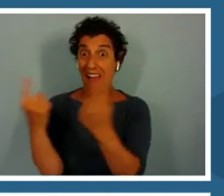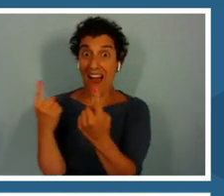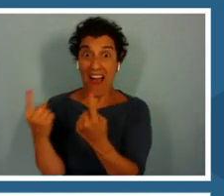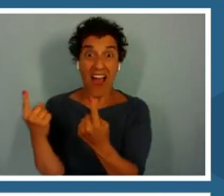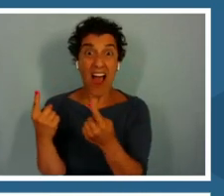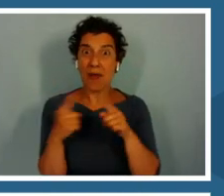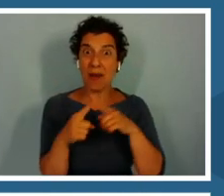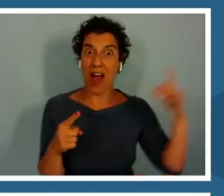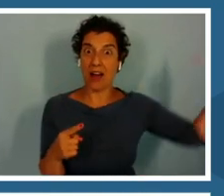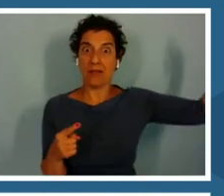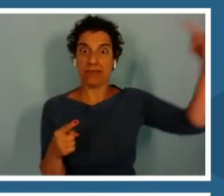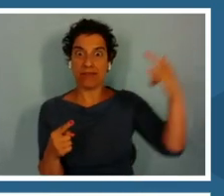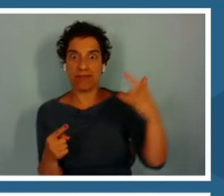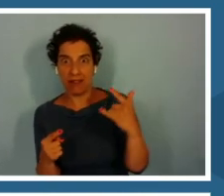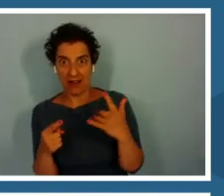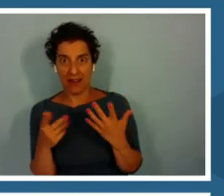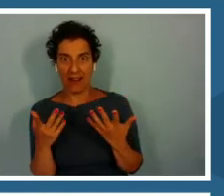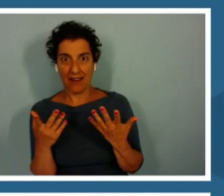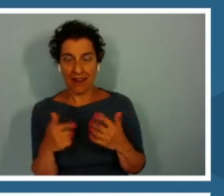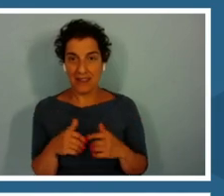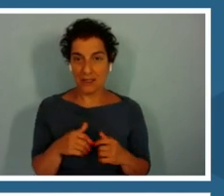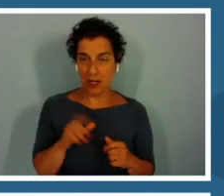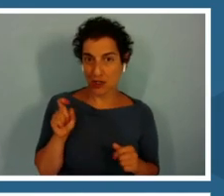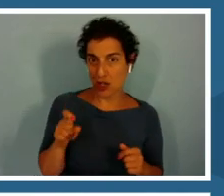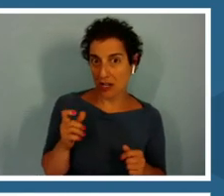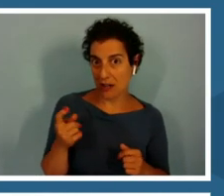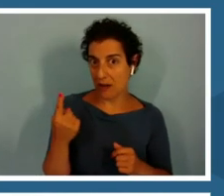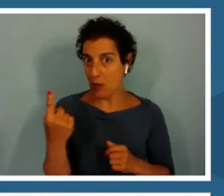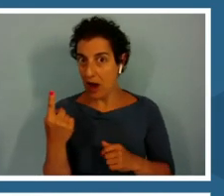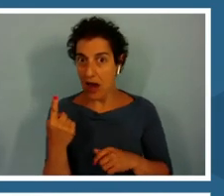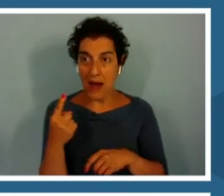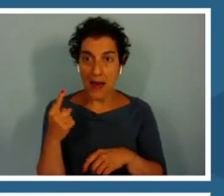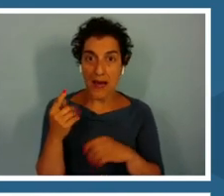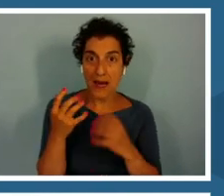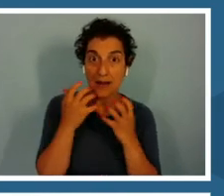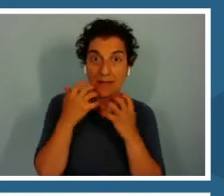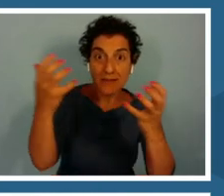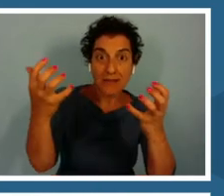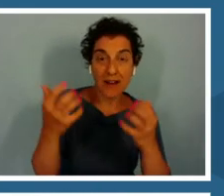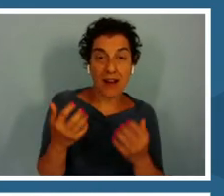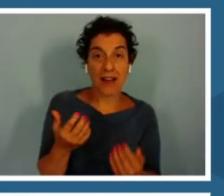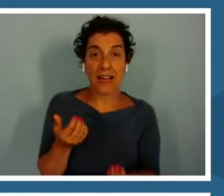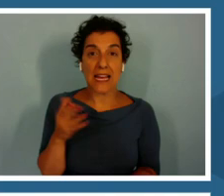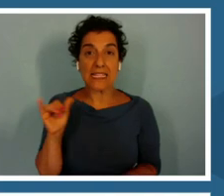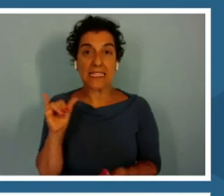Do I go low-key with one Chuck, the equivalent of wearing sweatpants on the first date?